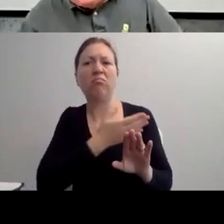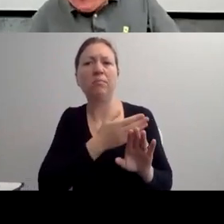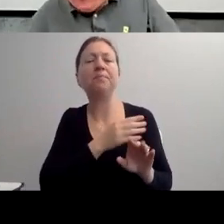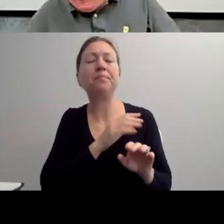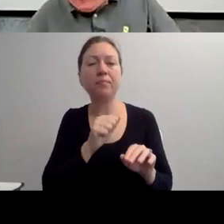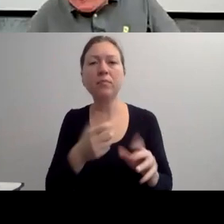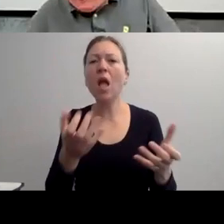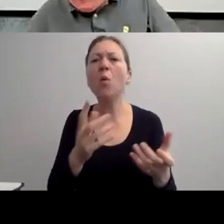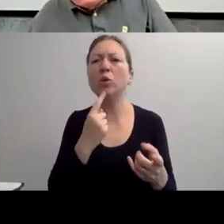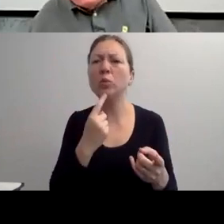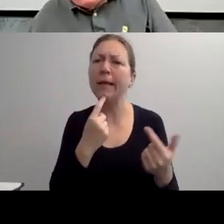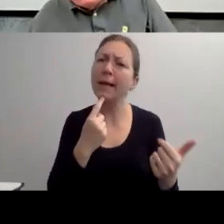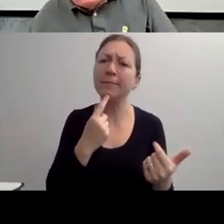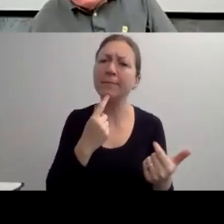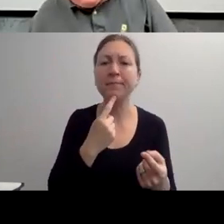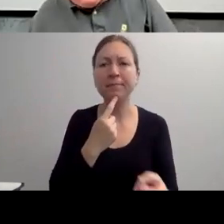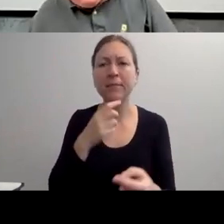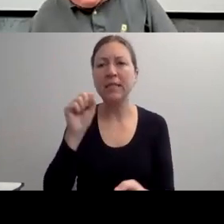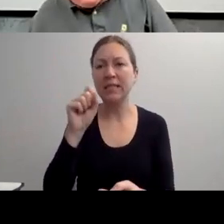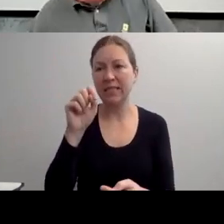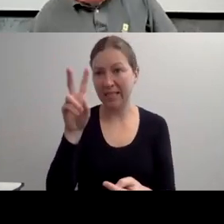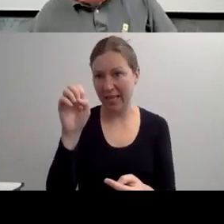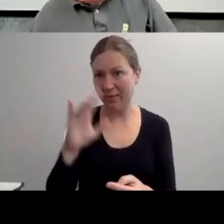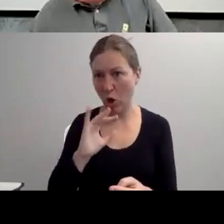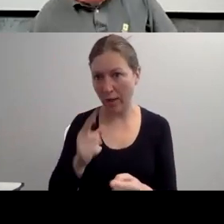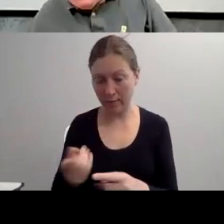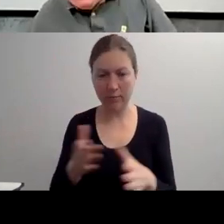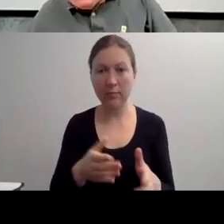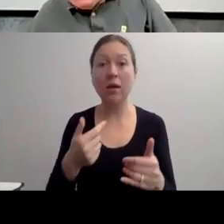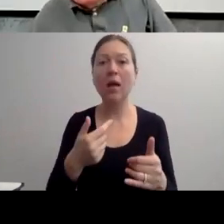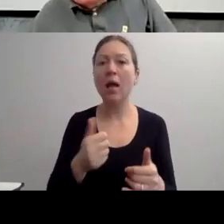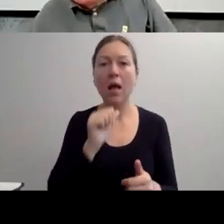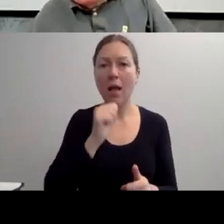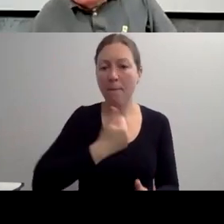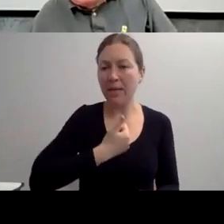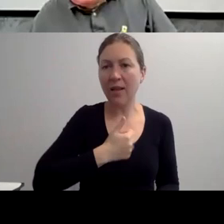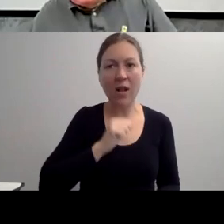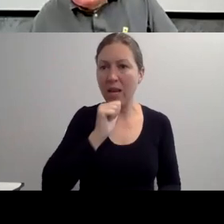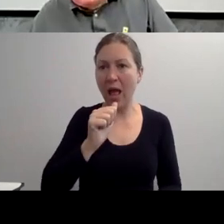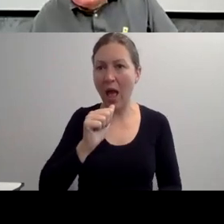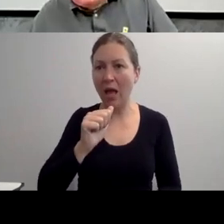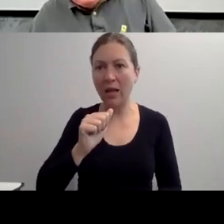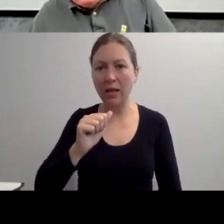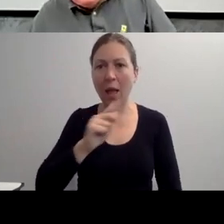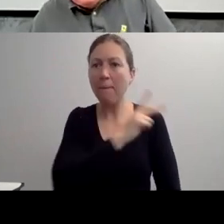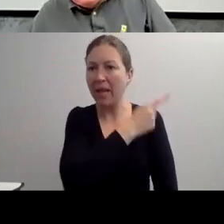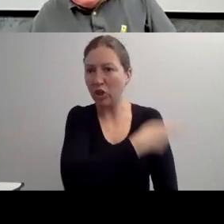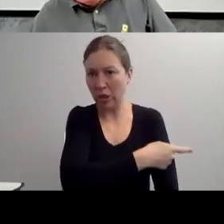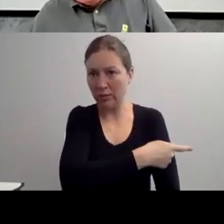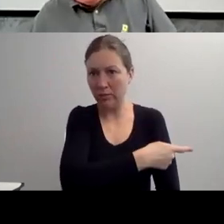THESE SERVICES COST ABOUT 40 TO 60% LESS THAN ME BEING IN A NURSING HOME. OKAY.